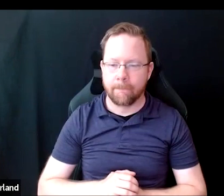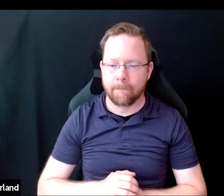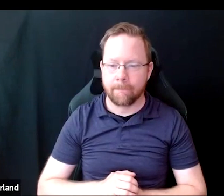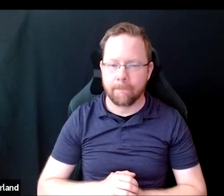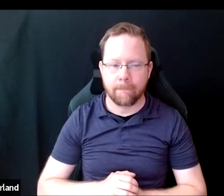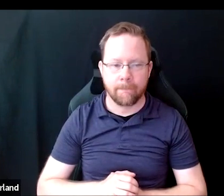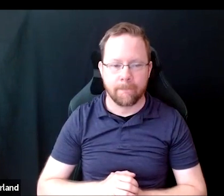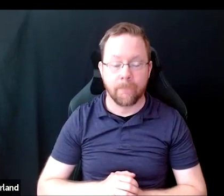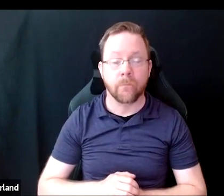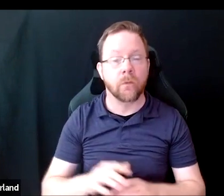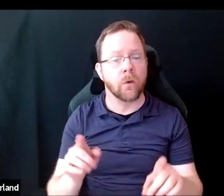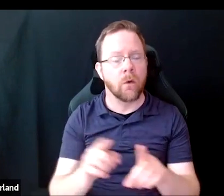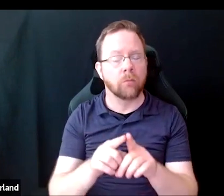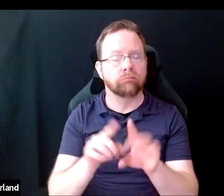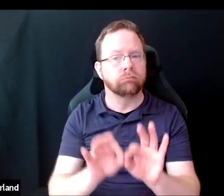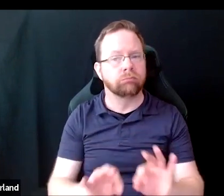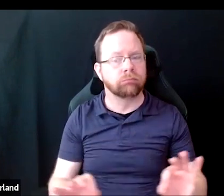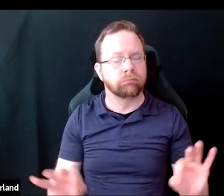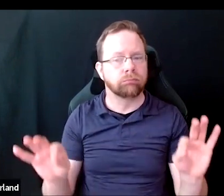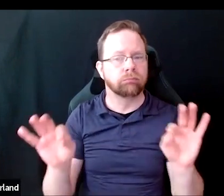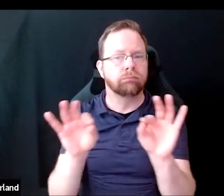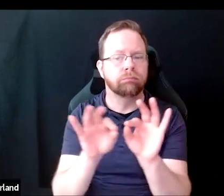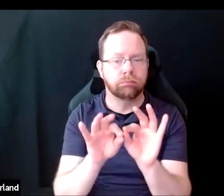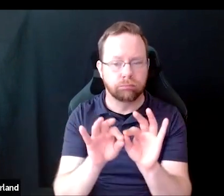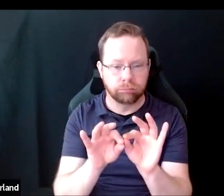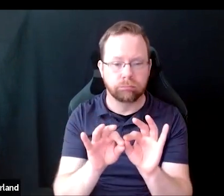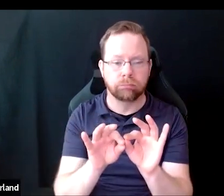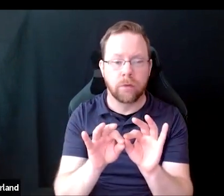We also think it's very important for interviewers to provide